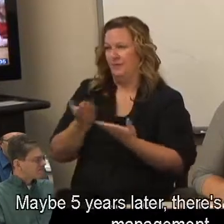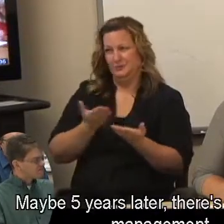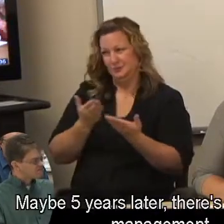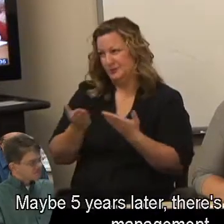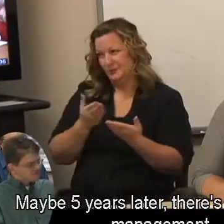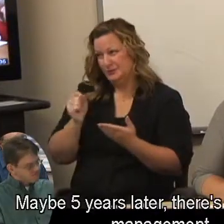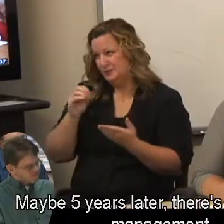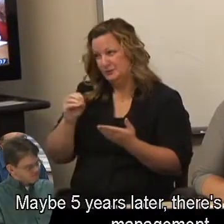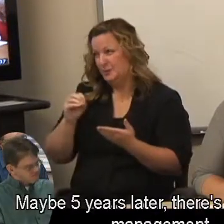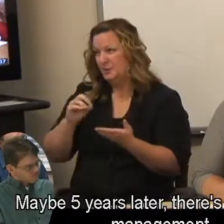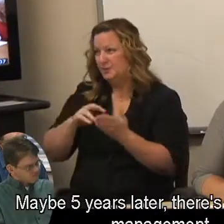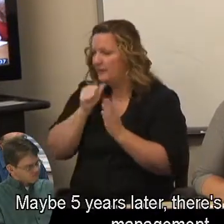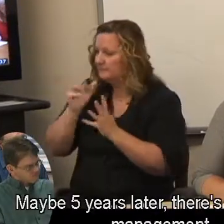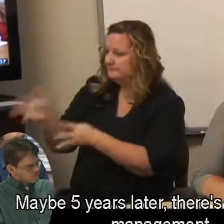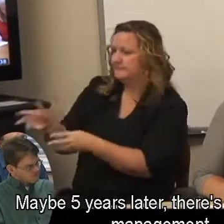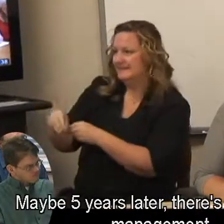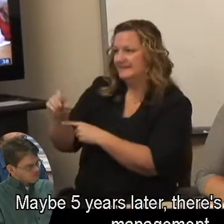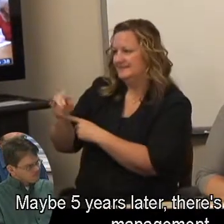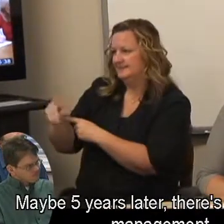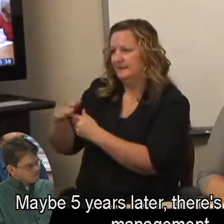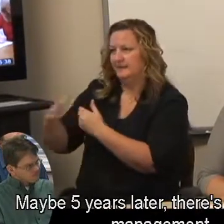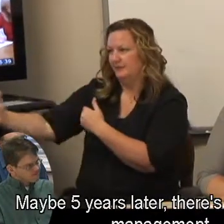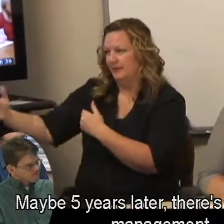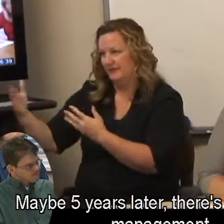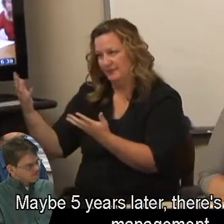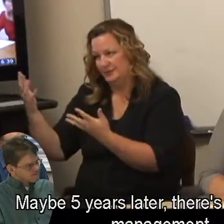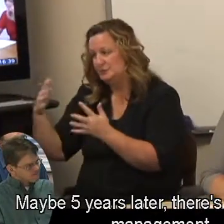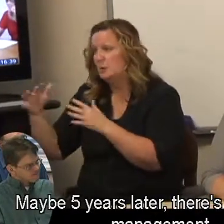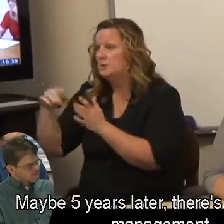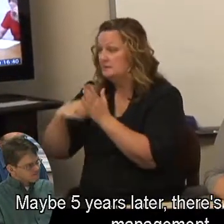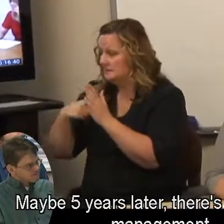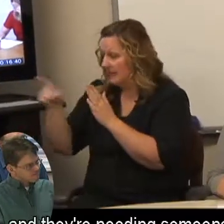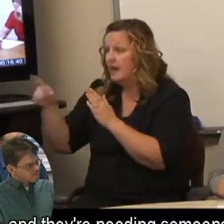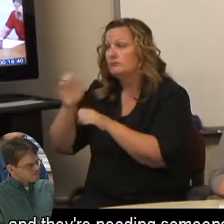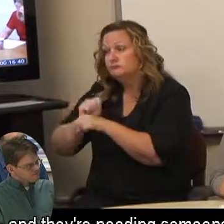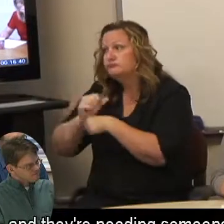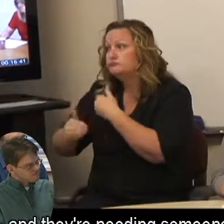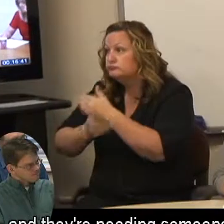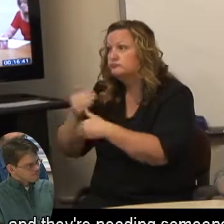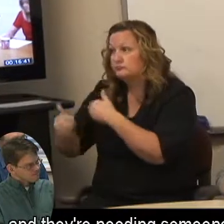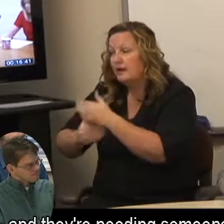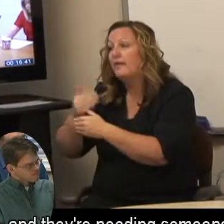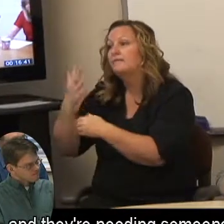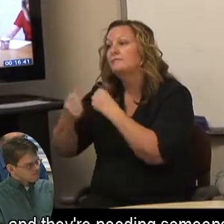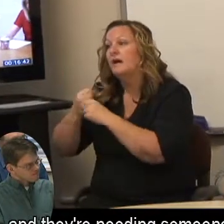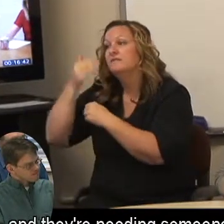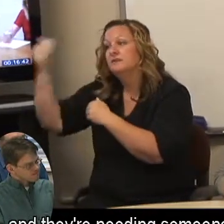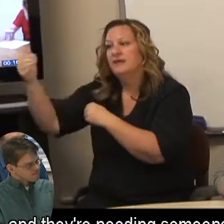Maybe 5 years later, there's a change in management, and they're needing someone to just go in